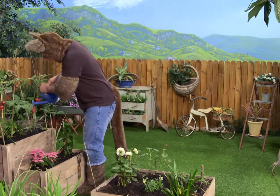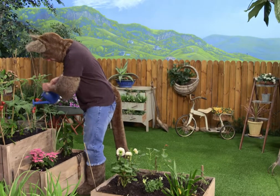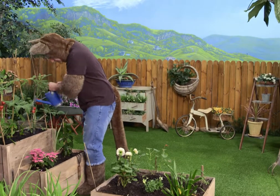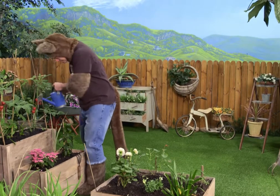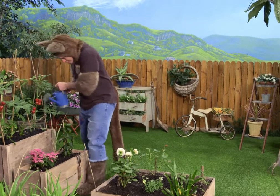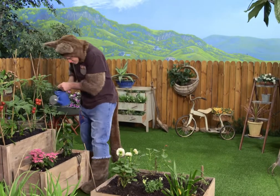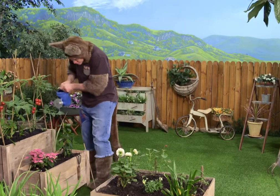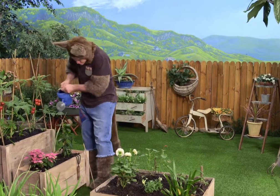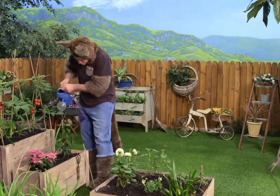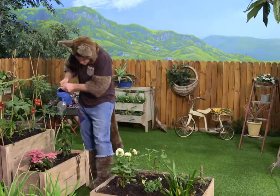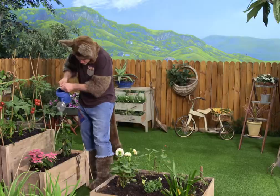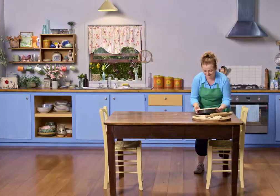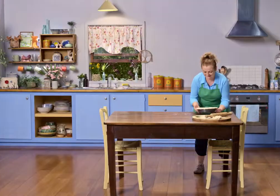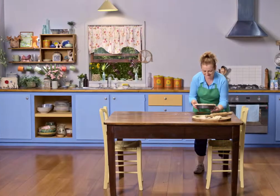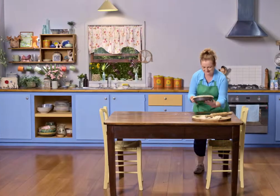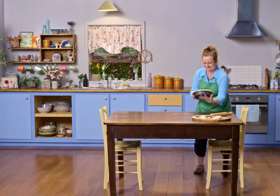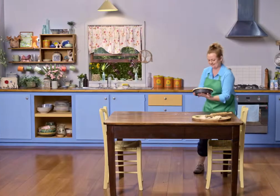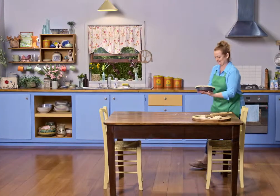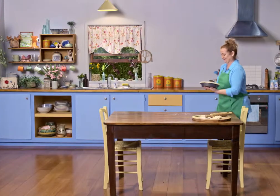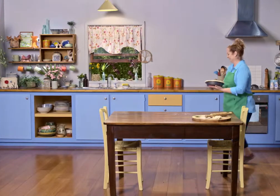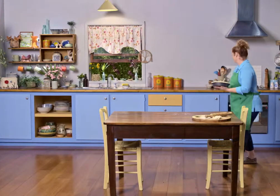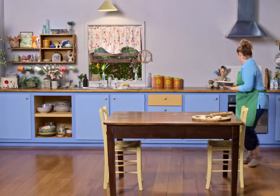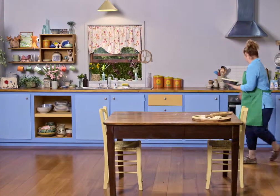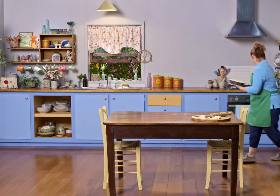Ah, hmm. Hmm.